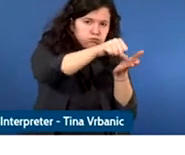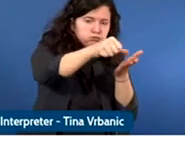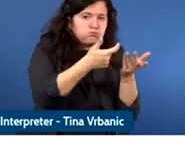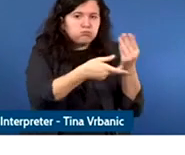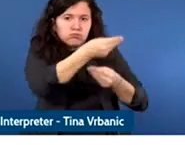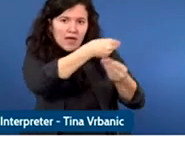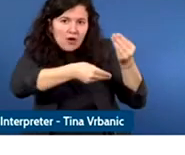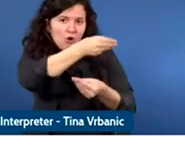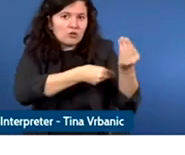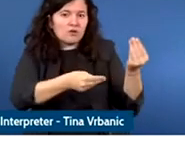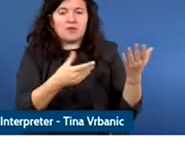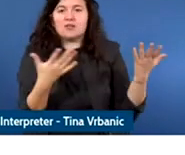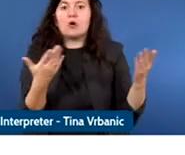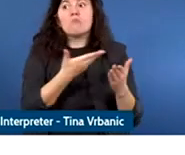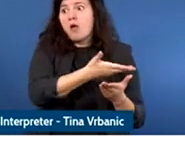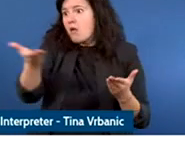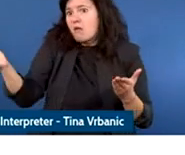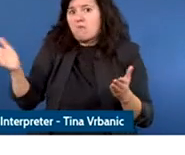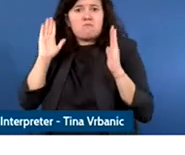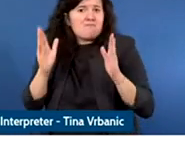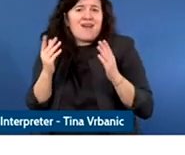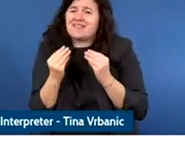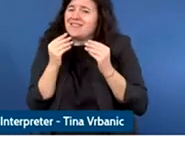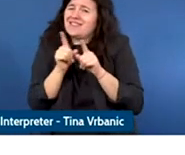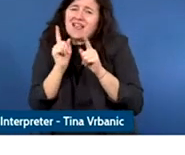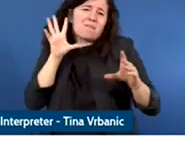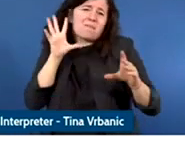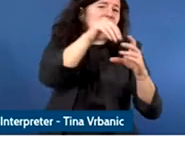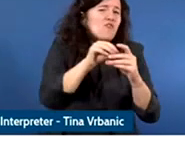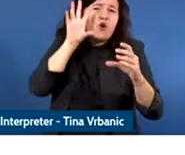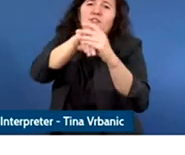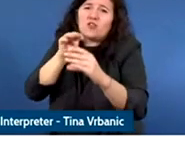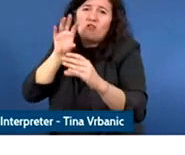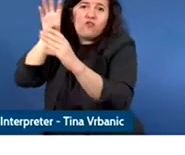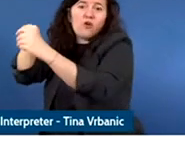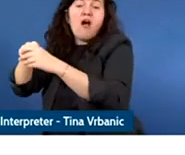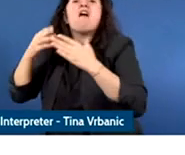there is still tremendous limits and barriers to that sort of